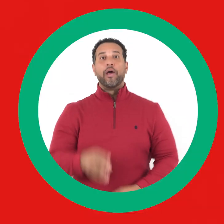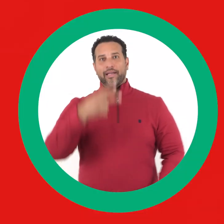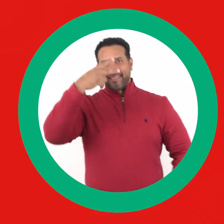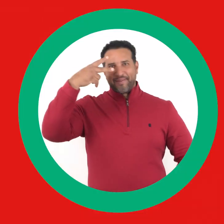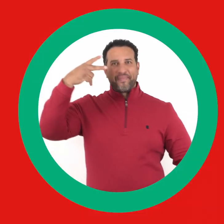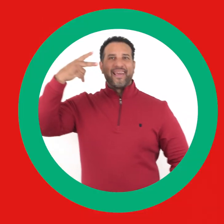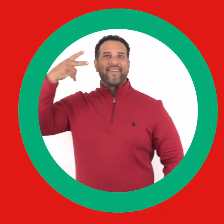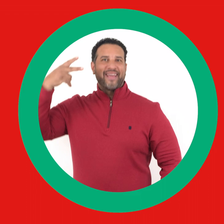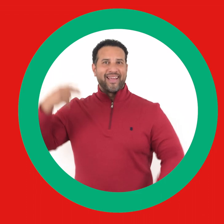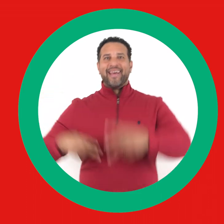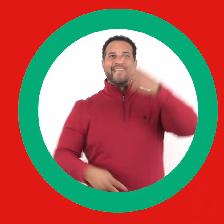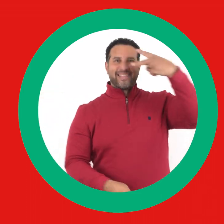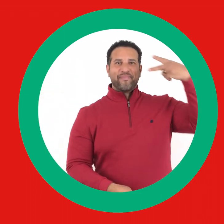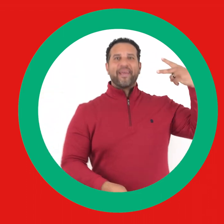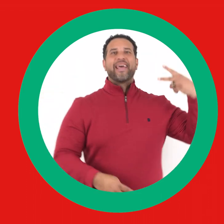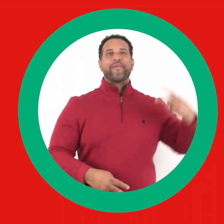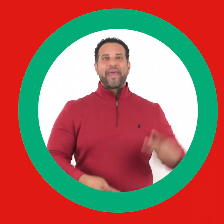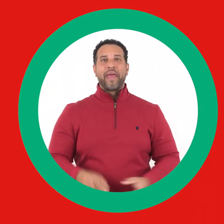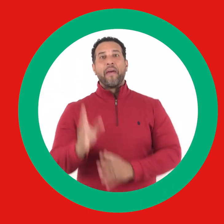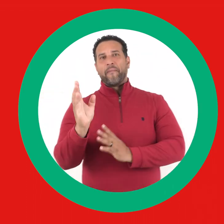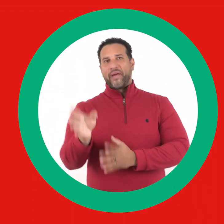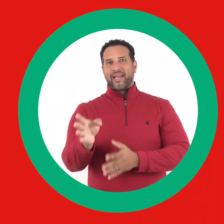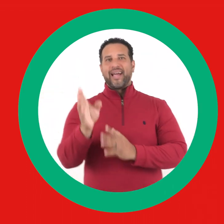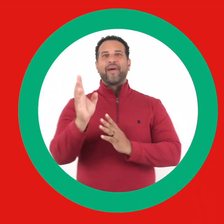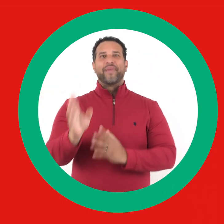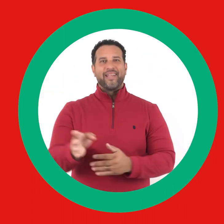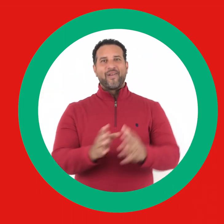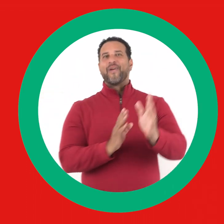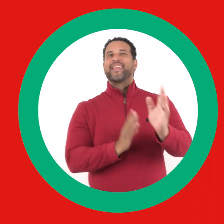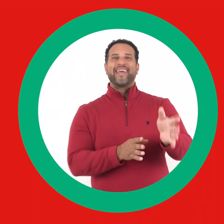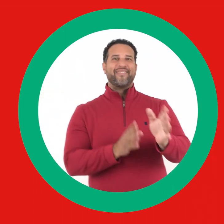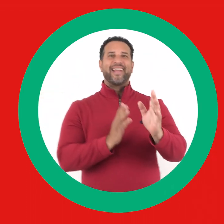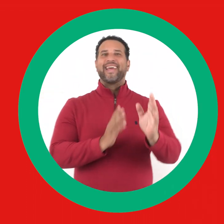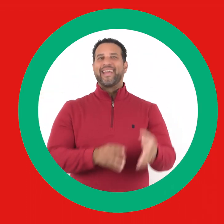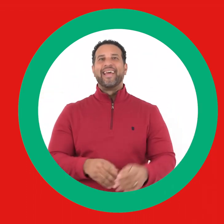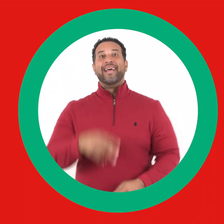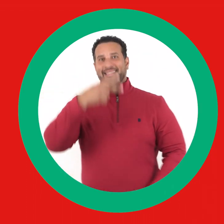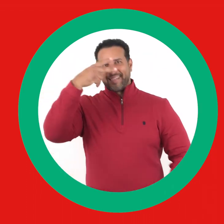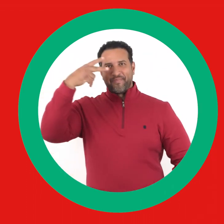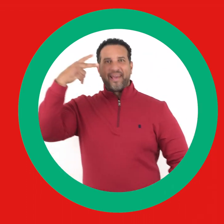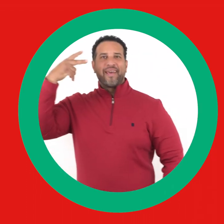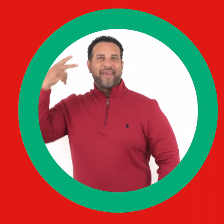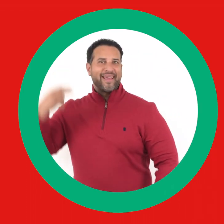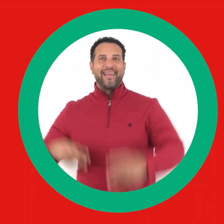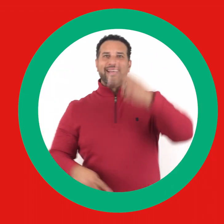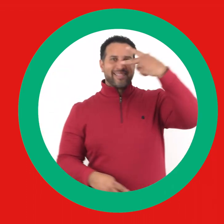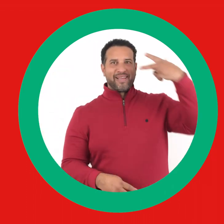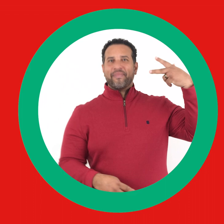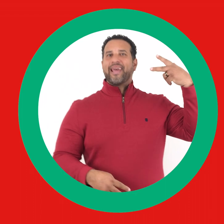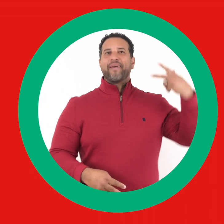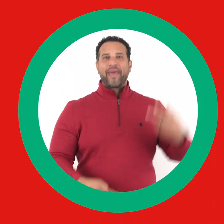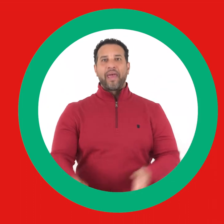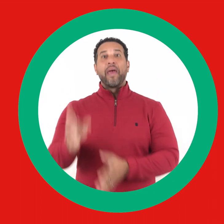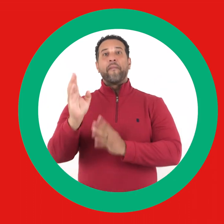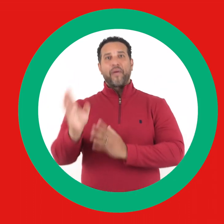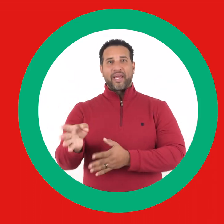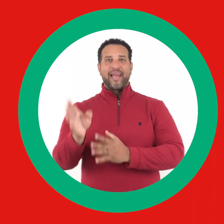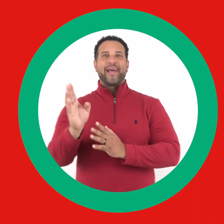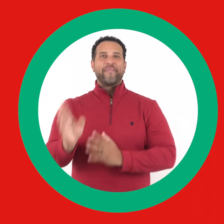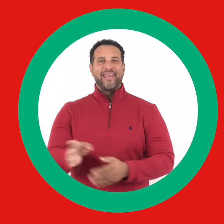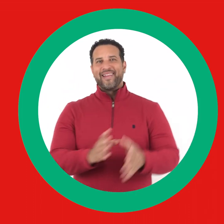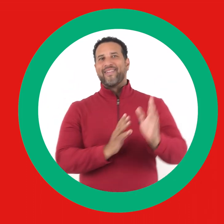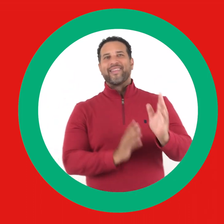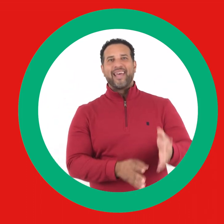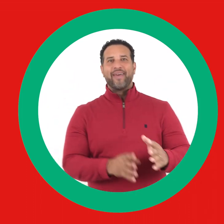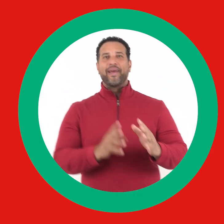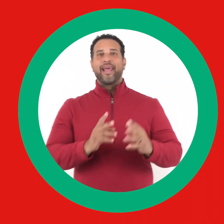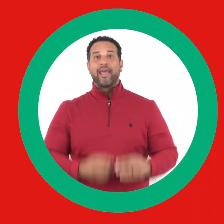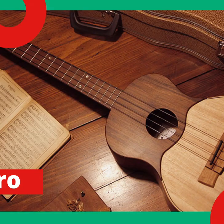Si me ven, si me ven, voy camino de Belén.